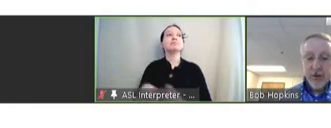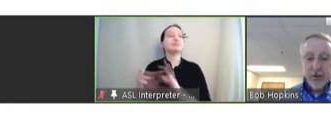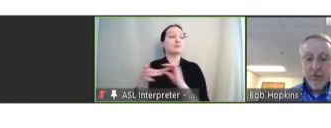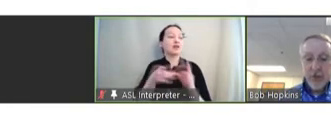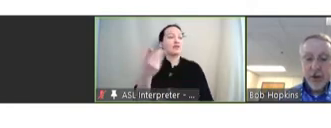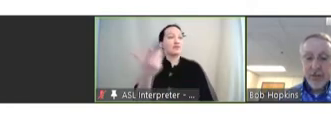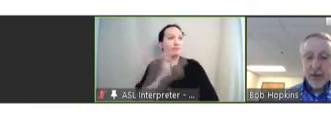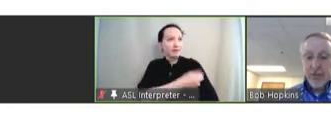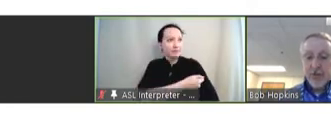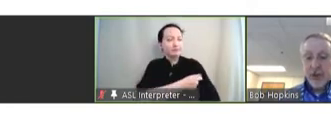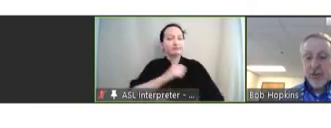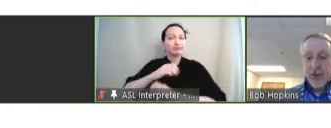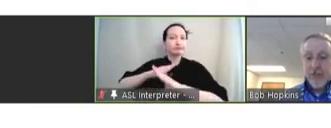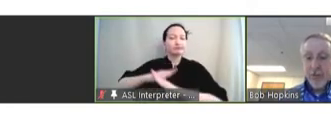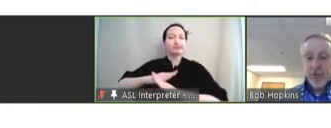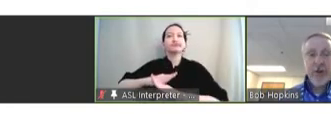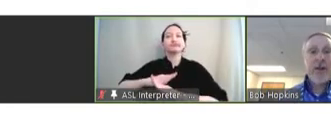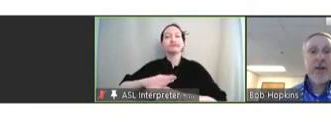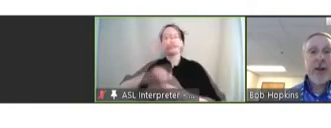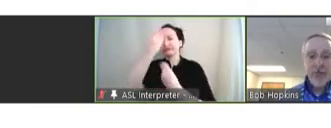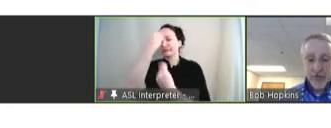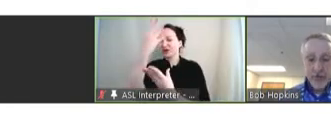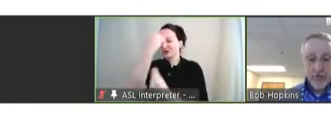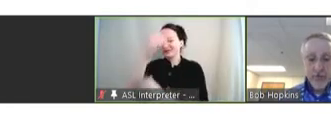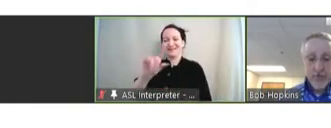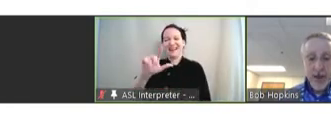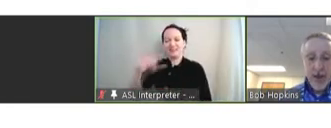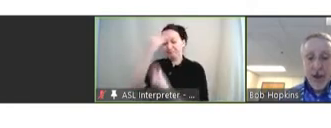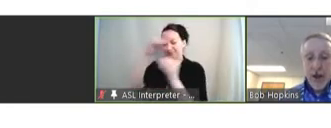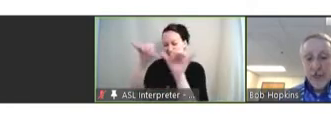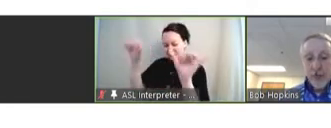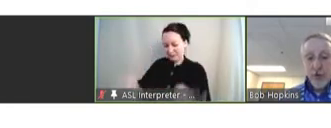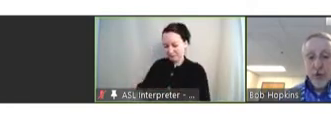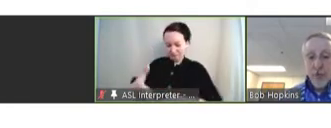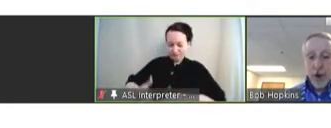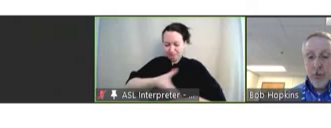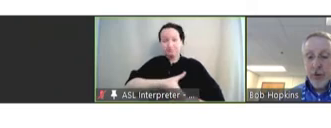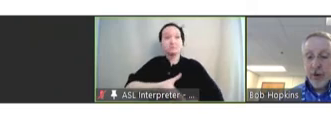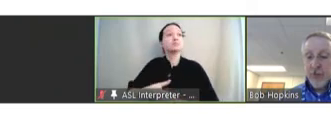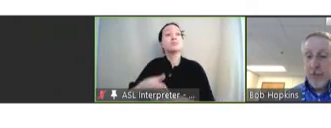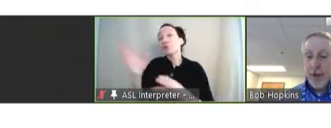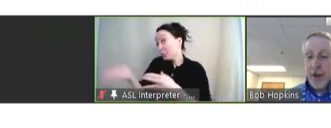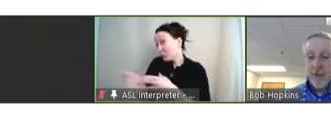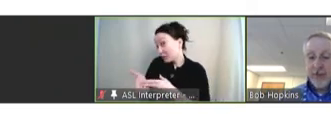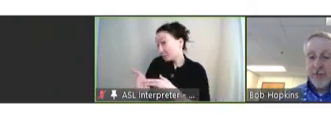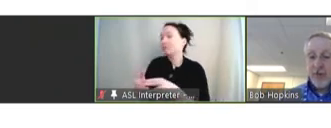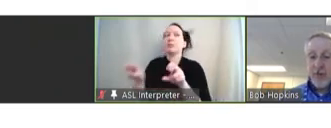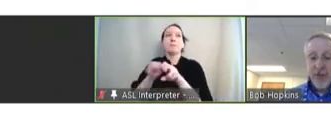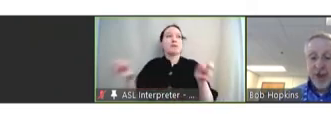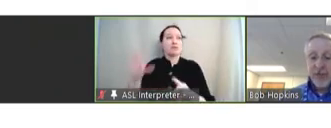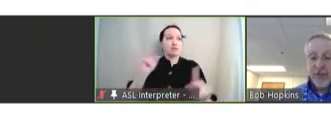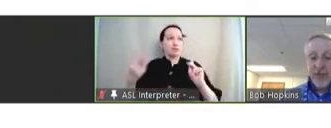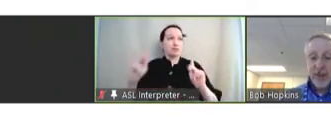and strengthening immunization information in data systems. And after a short break, we'll hear from a panel of experts about vaccine safety.